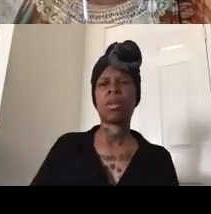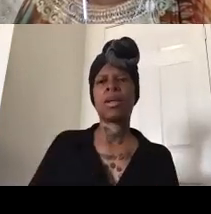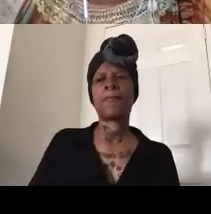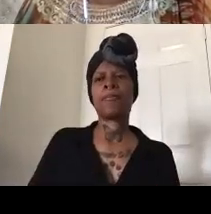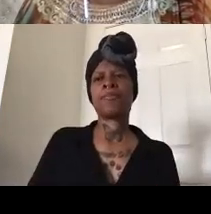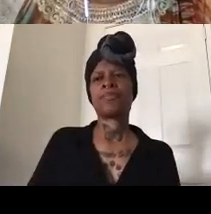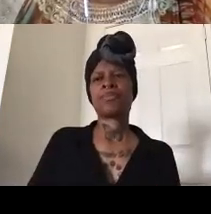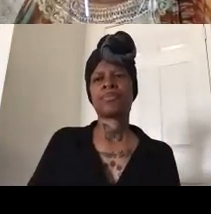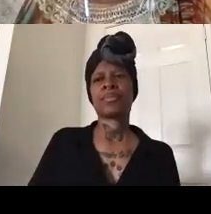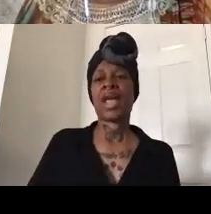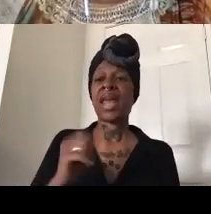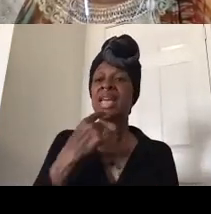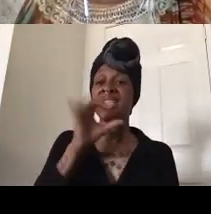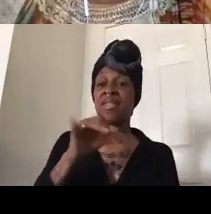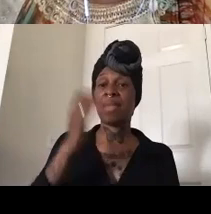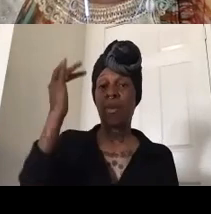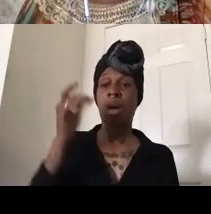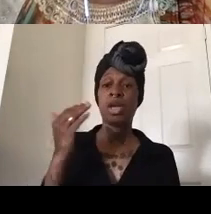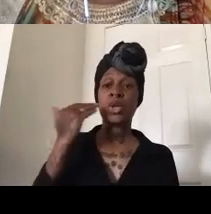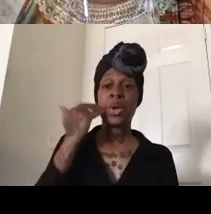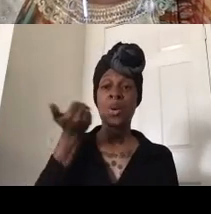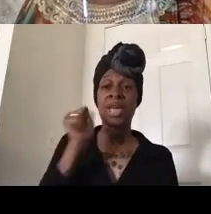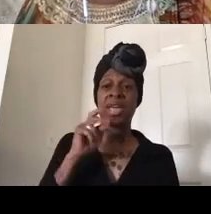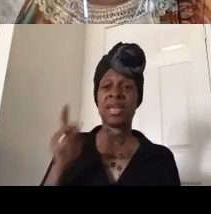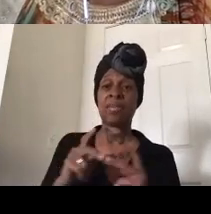say it that way because you know anybody who's a district attorney